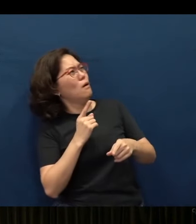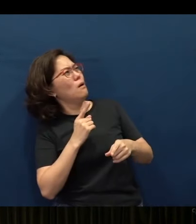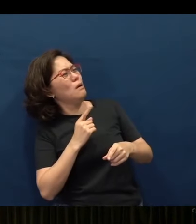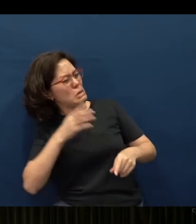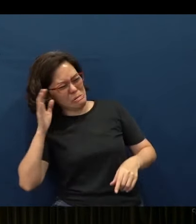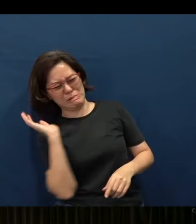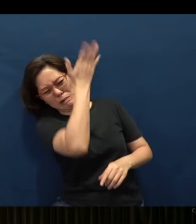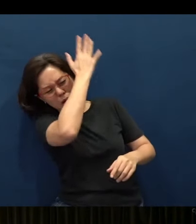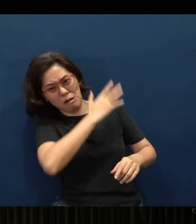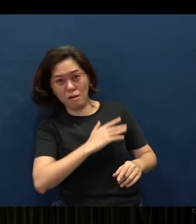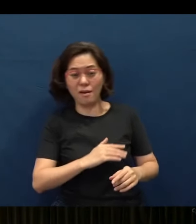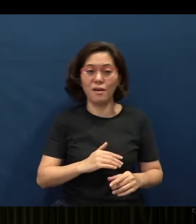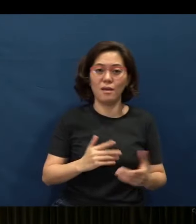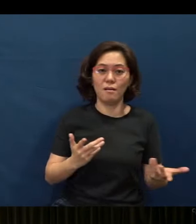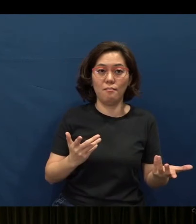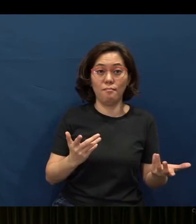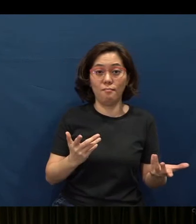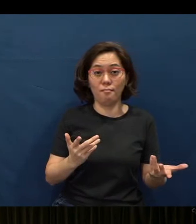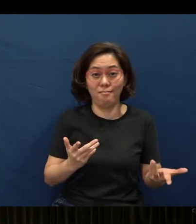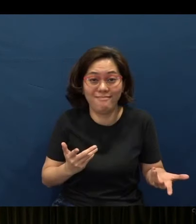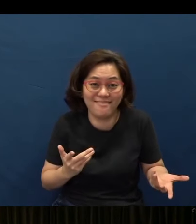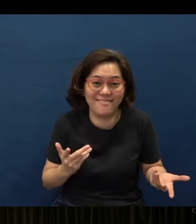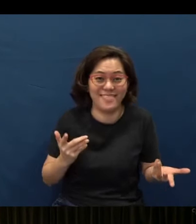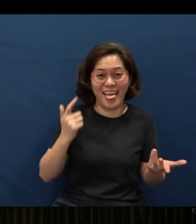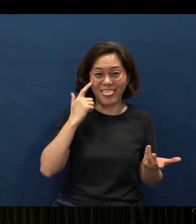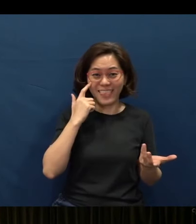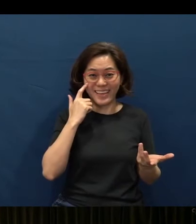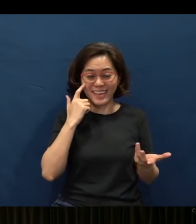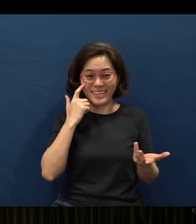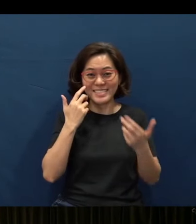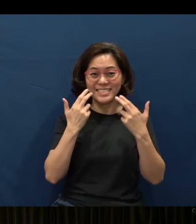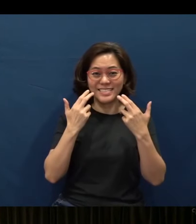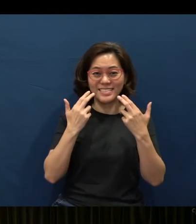making you) curse him like anything. I think it talks about the humor that God has, okay.